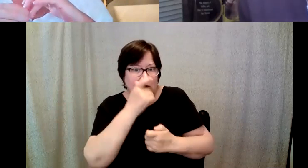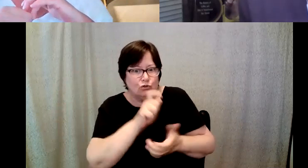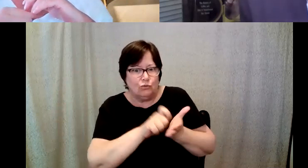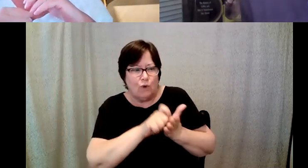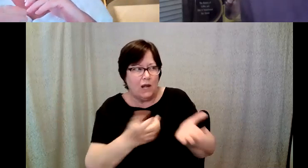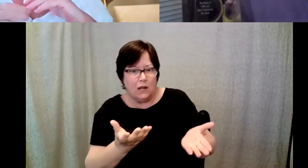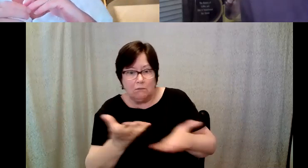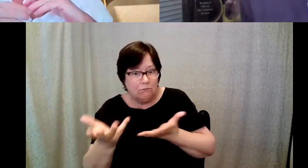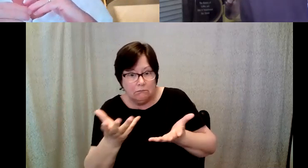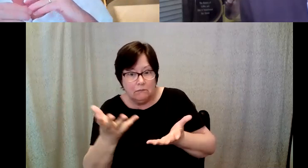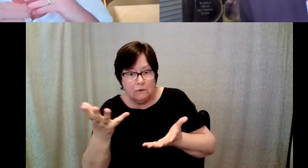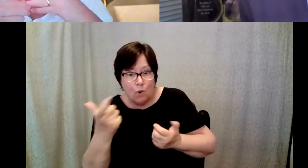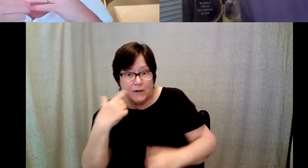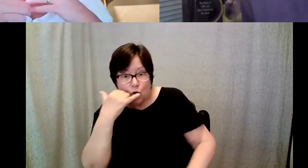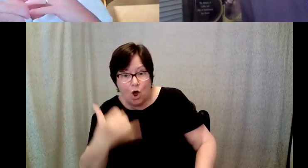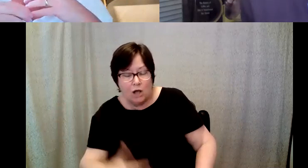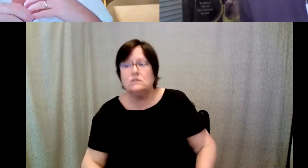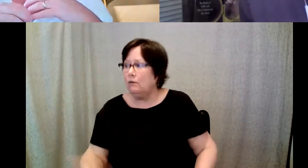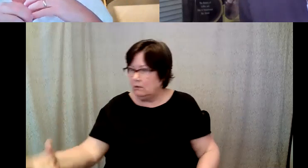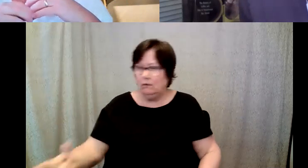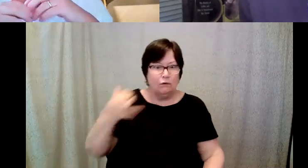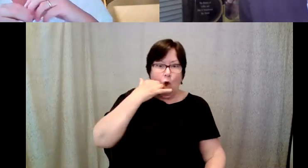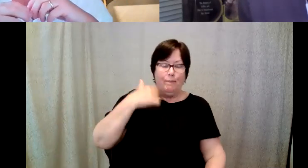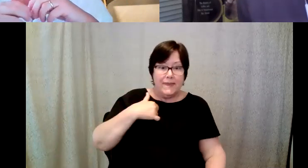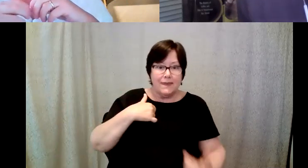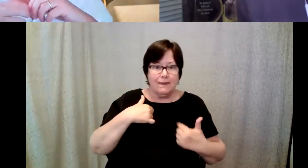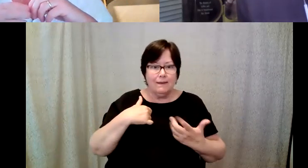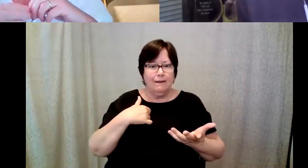do you want me to call them, and so they were calling me and I had not thought.